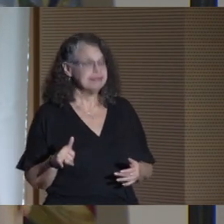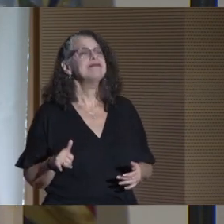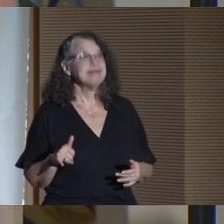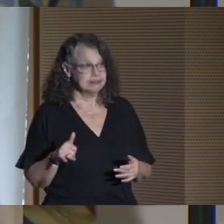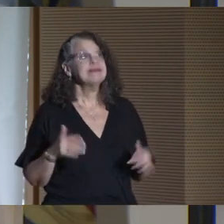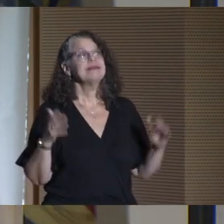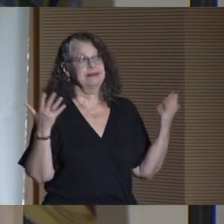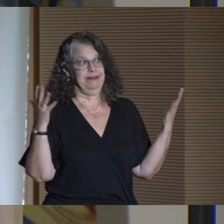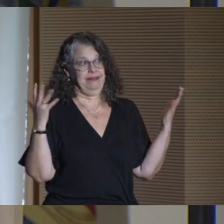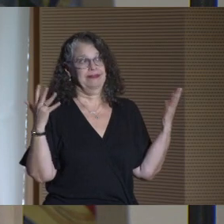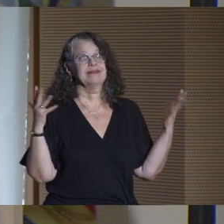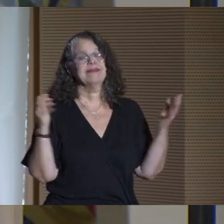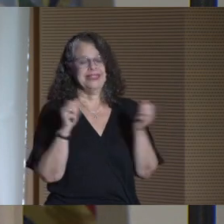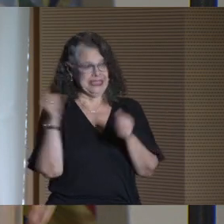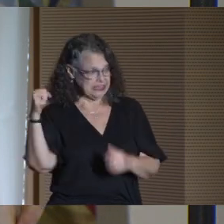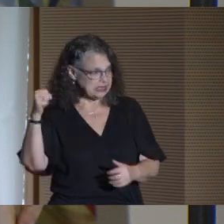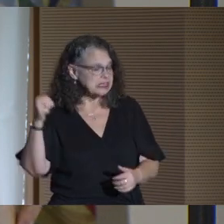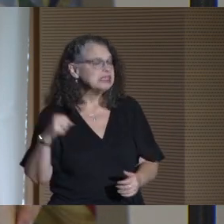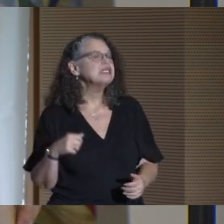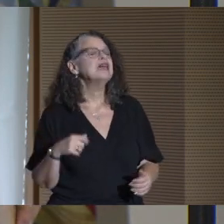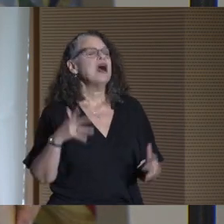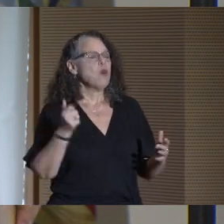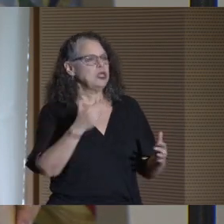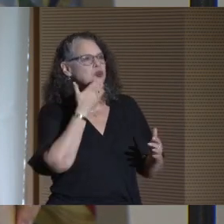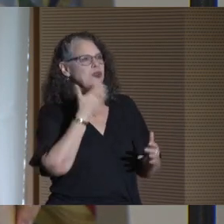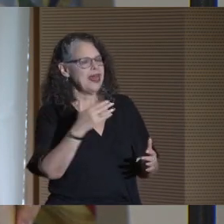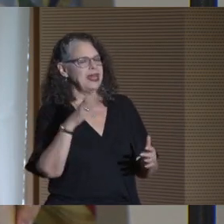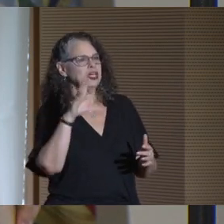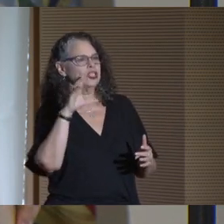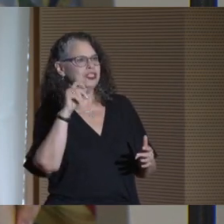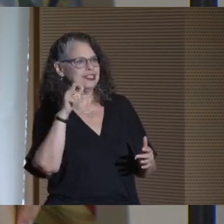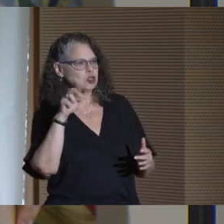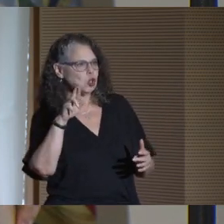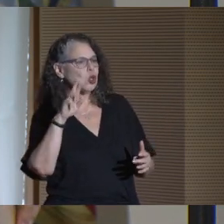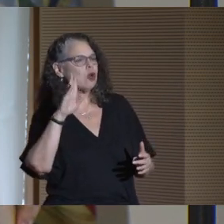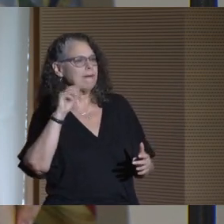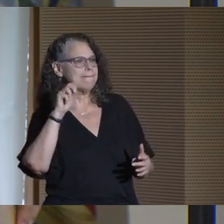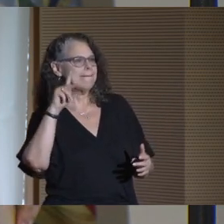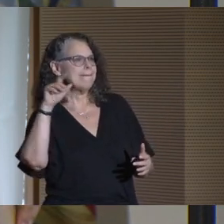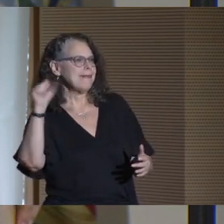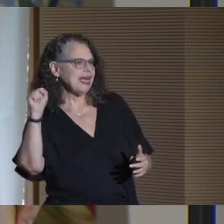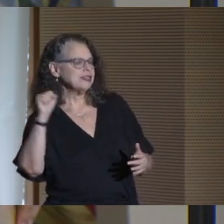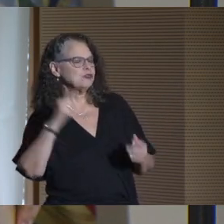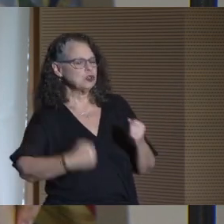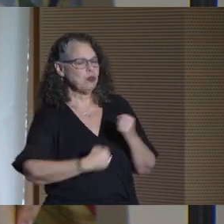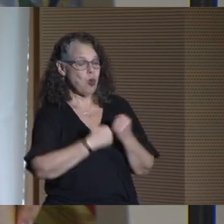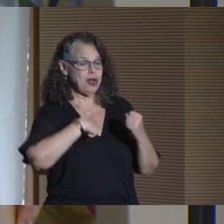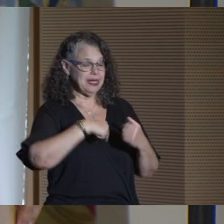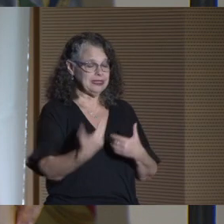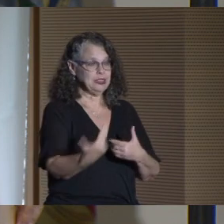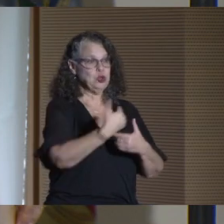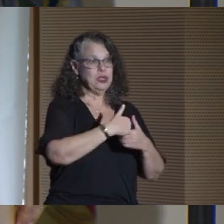Yes. And I want to thank Chancellor Banks for supporting us and joining us in this venture.